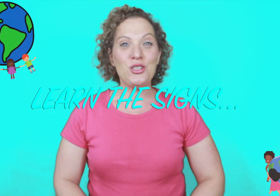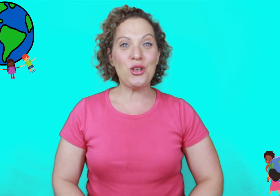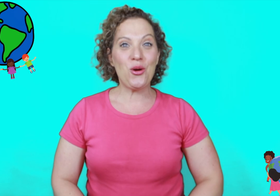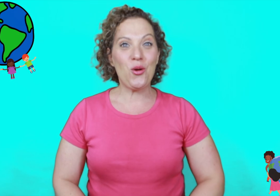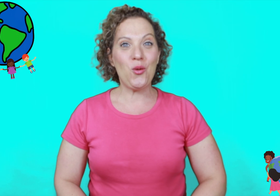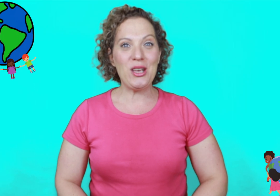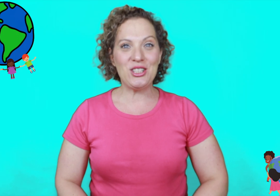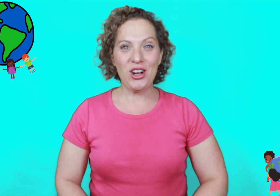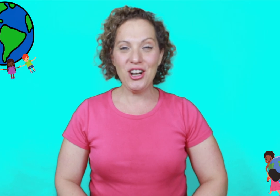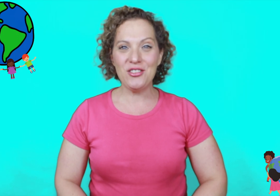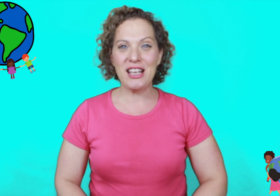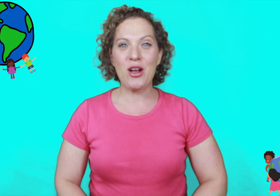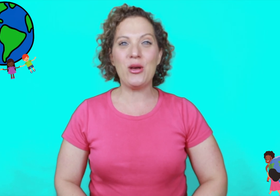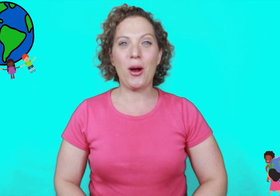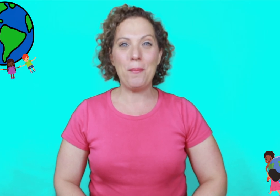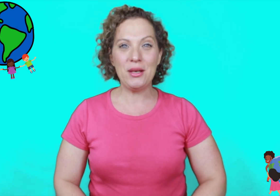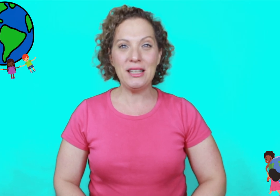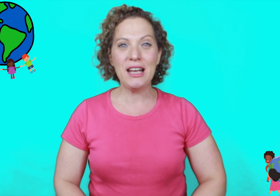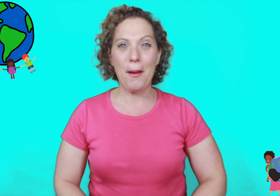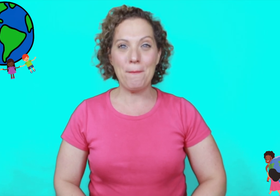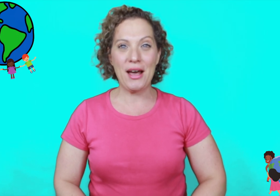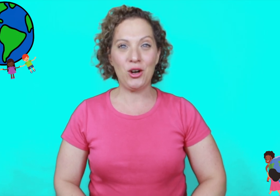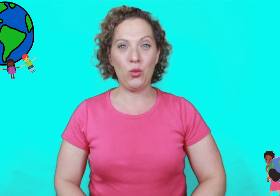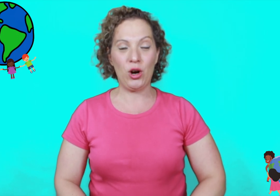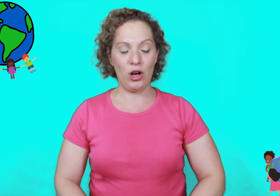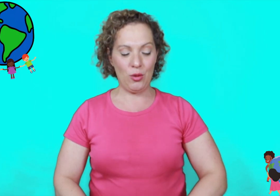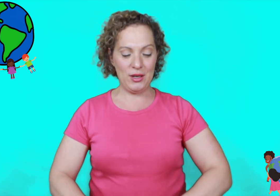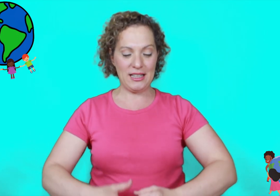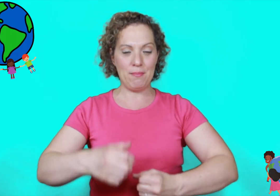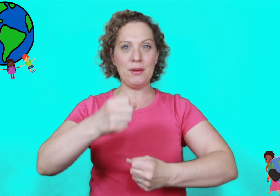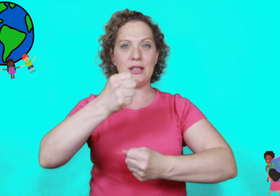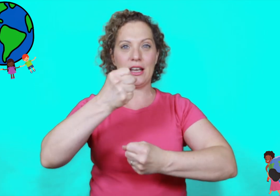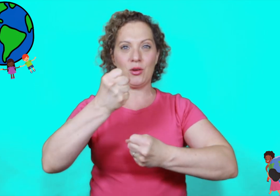so we start off saying we are building a better world when we say building we're